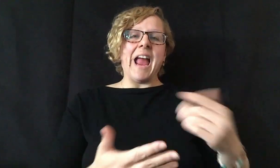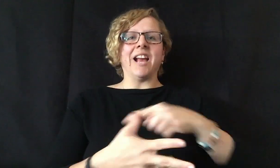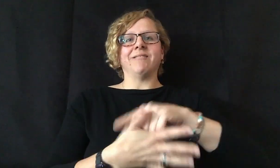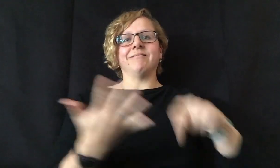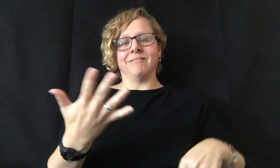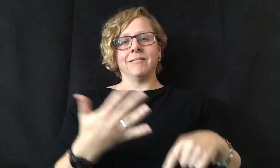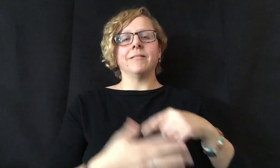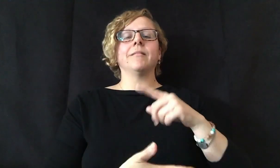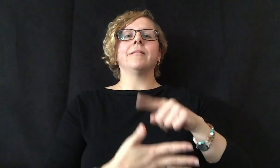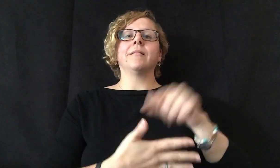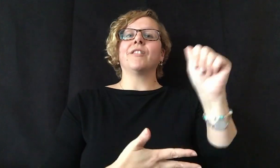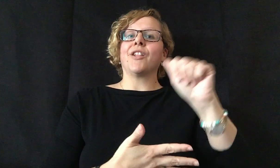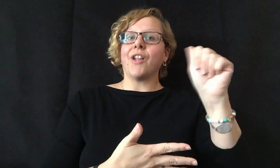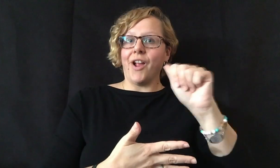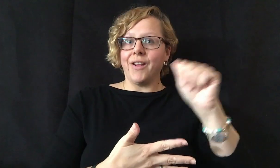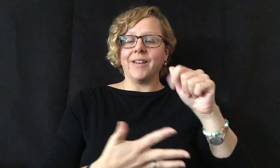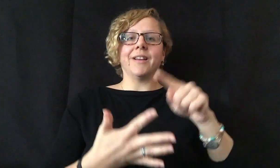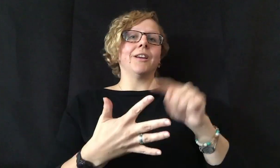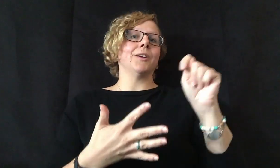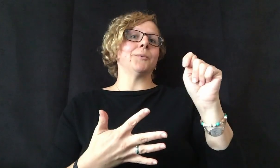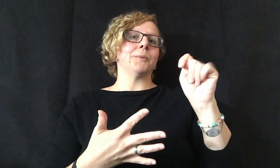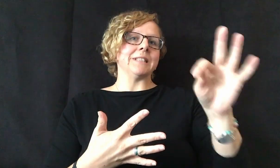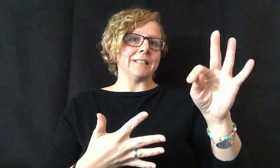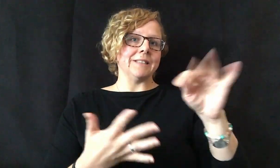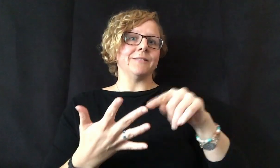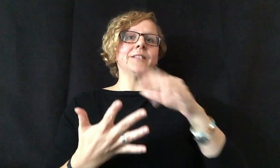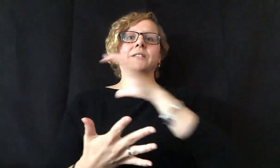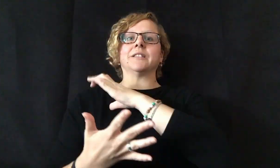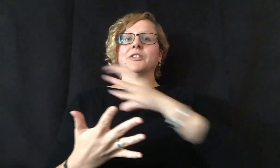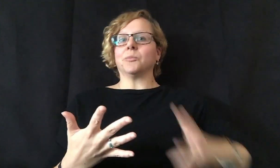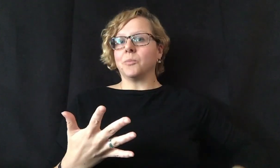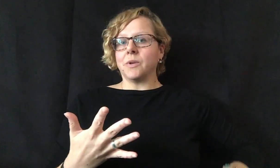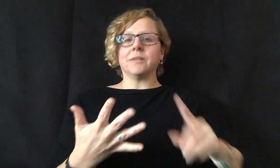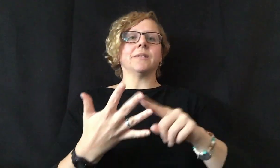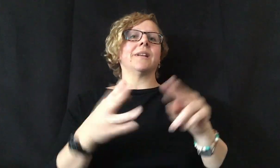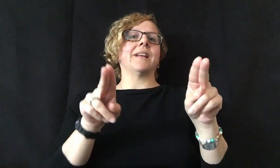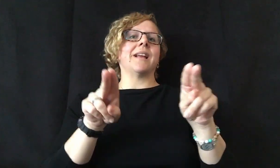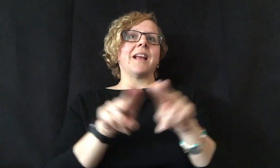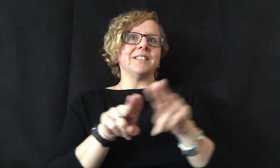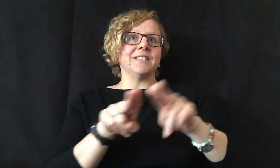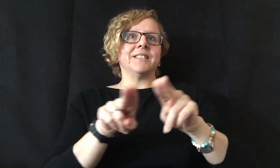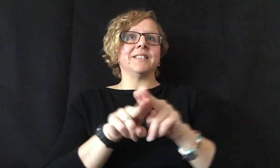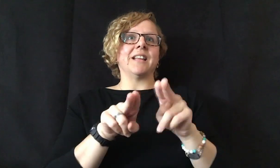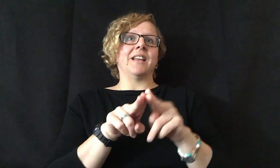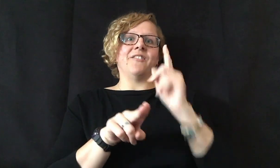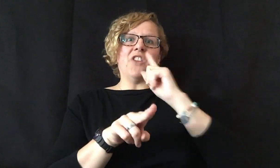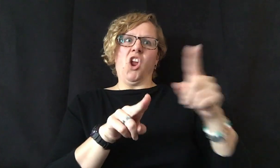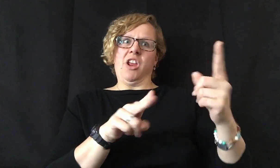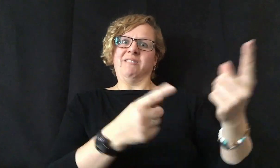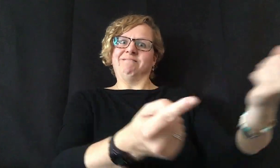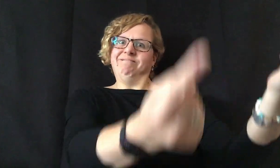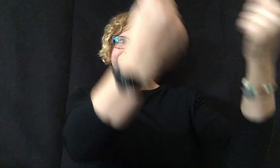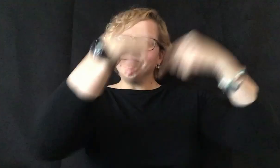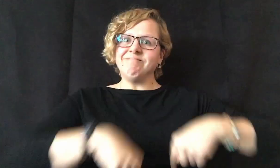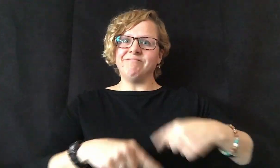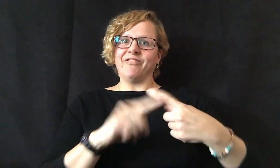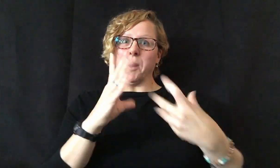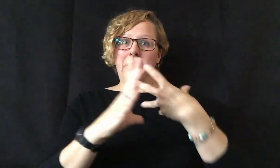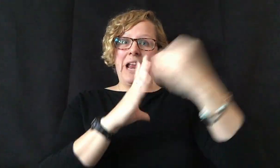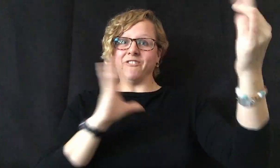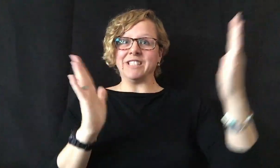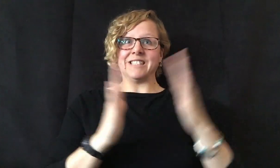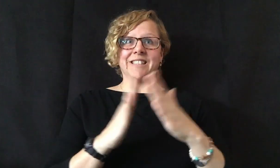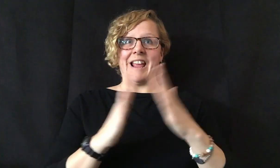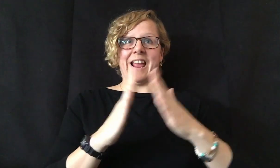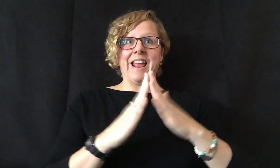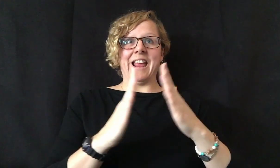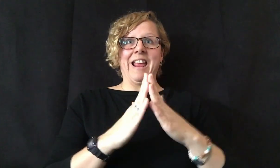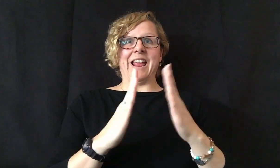Arleigh Tamlin, Teresa Fleming, Chris Welsh and Natasha Bacchus for coming from out of town